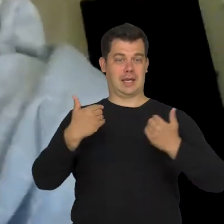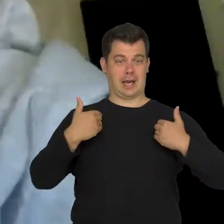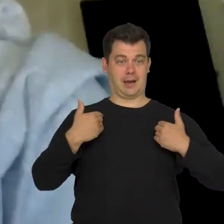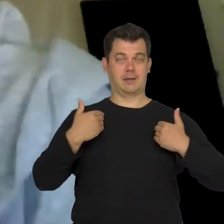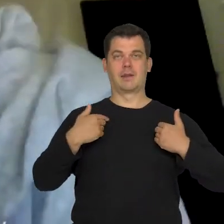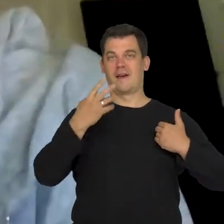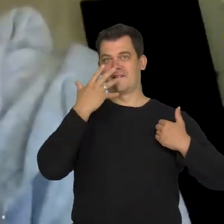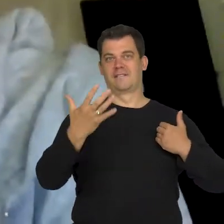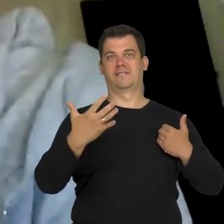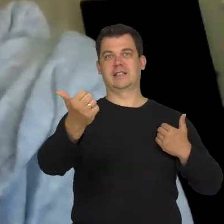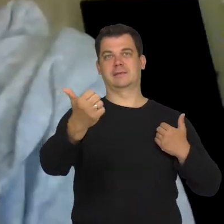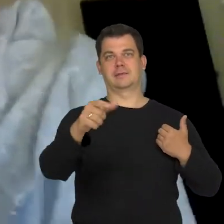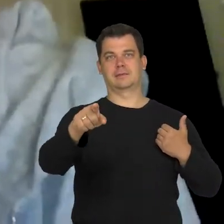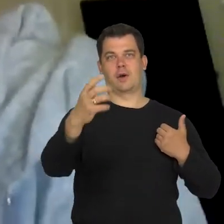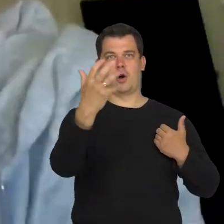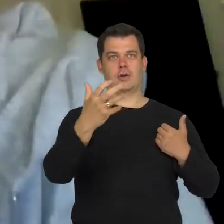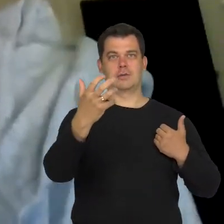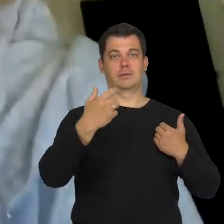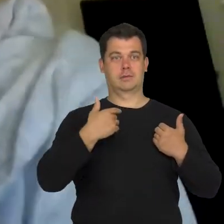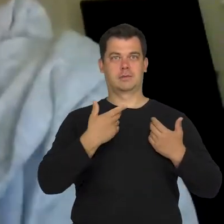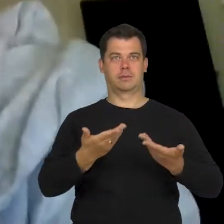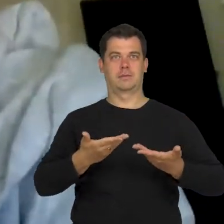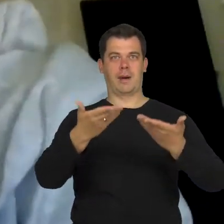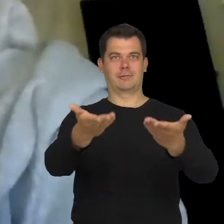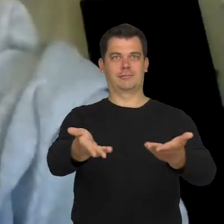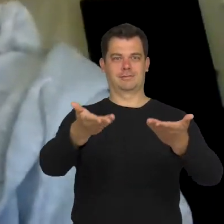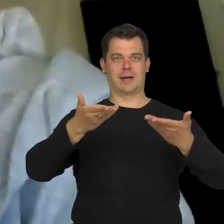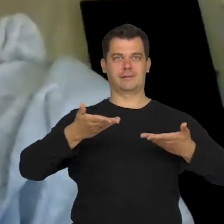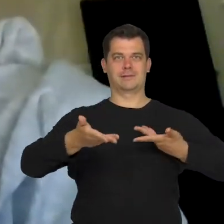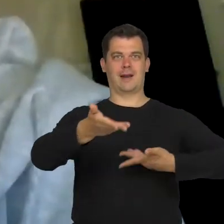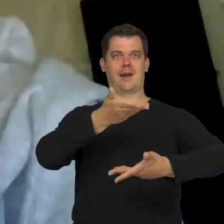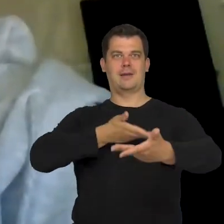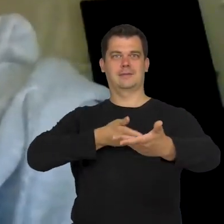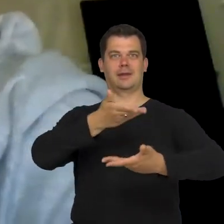who looks at me and at my works, at what I did etc.